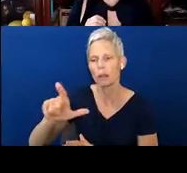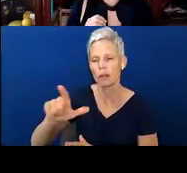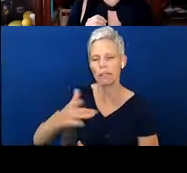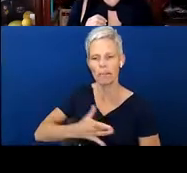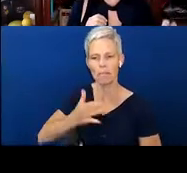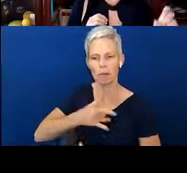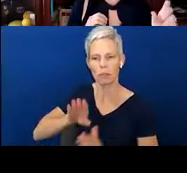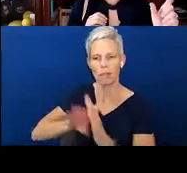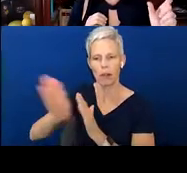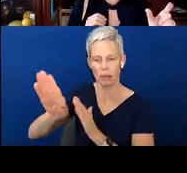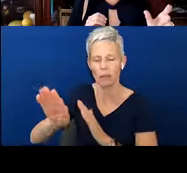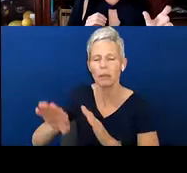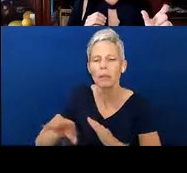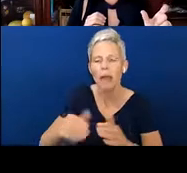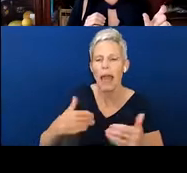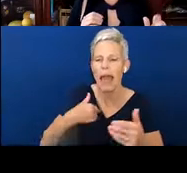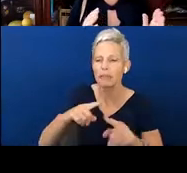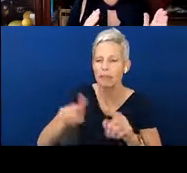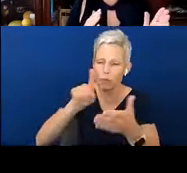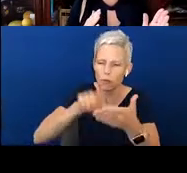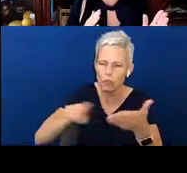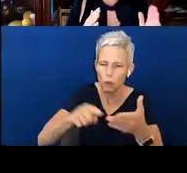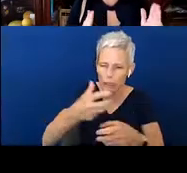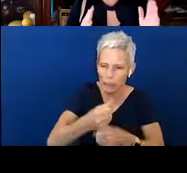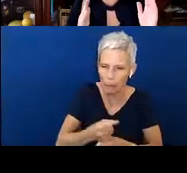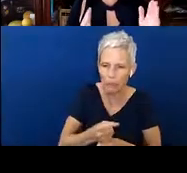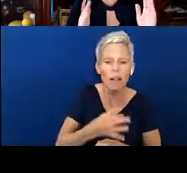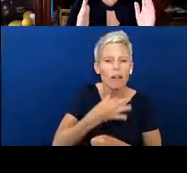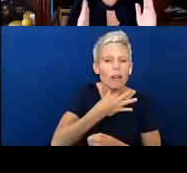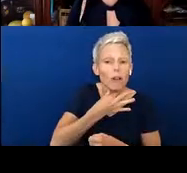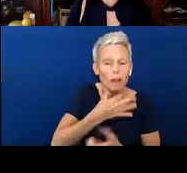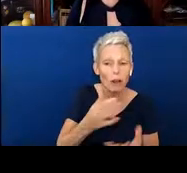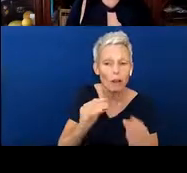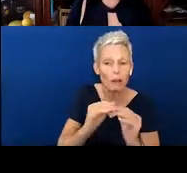interested in knowing really specific stuff. It also has lots and lots and lots of additional